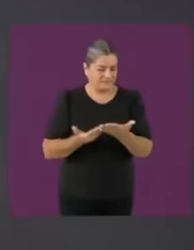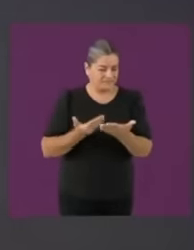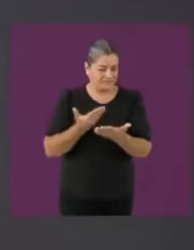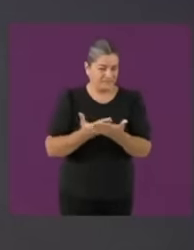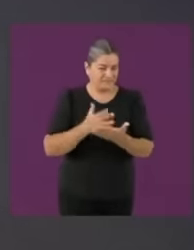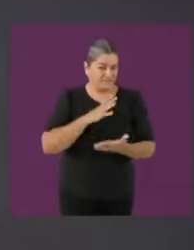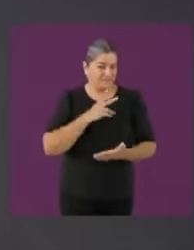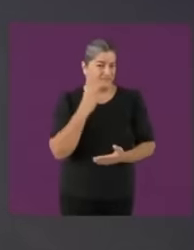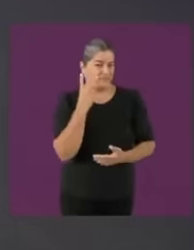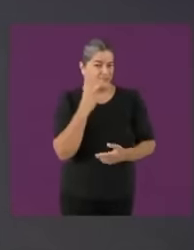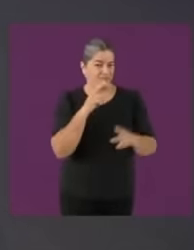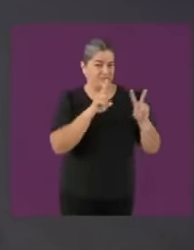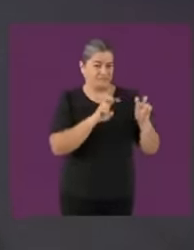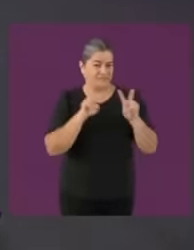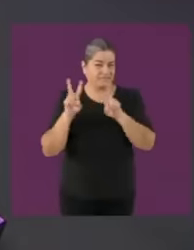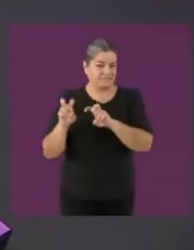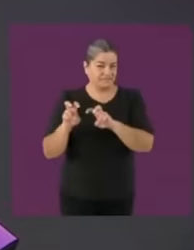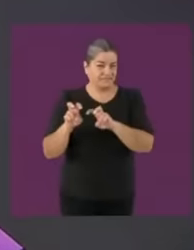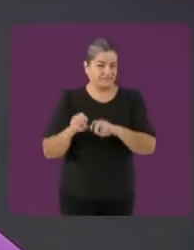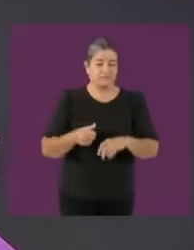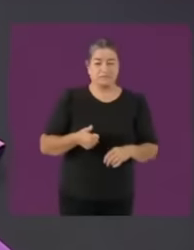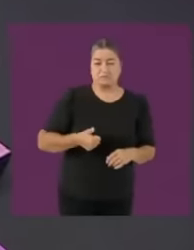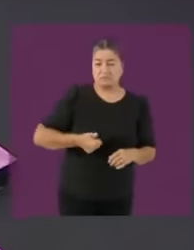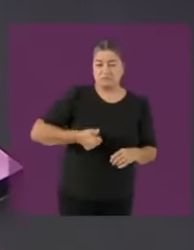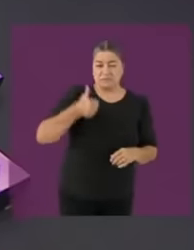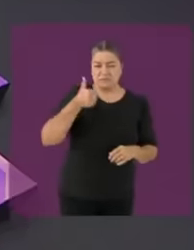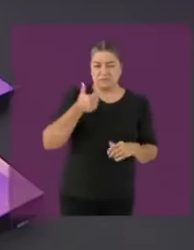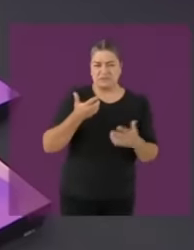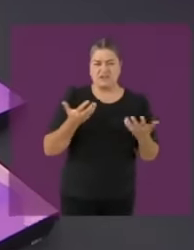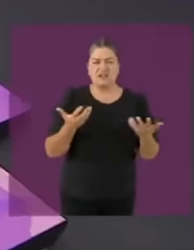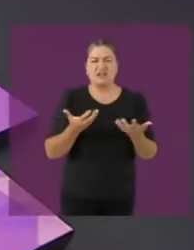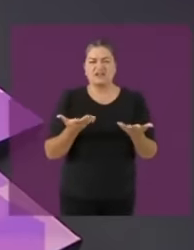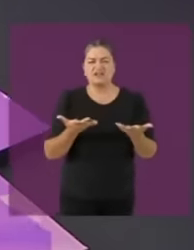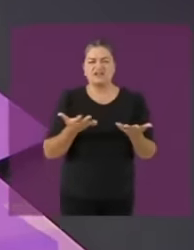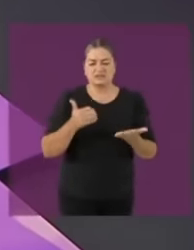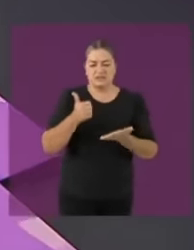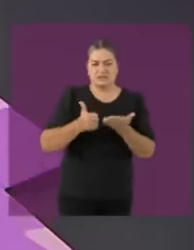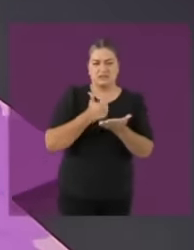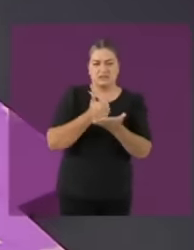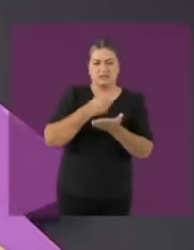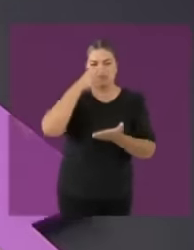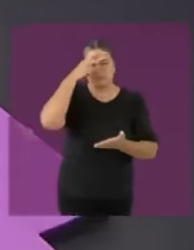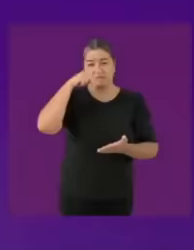digitalization believes the dip in Mexico City from digitalization